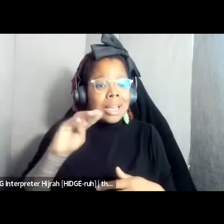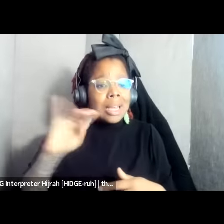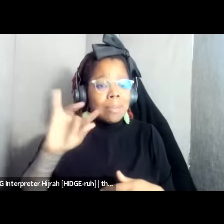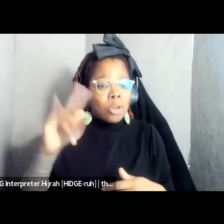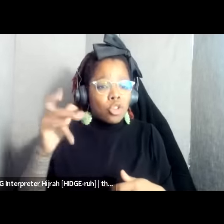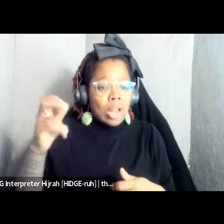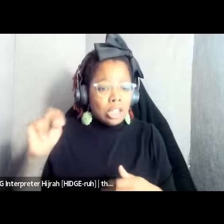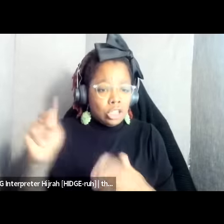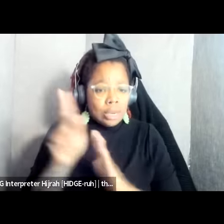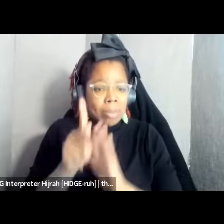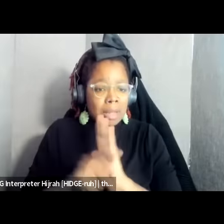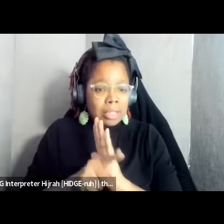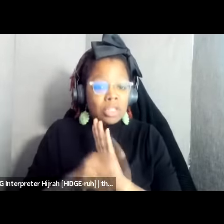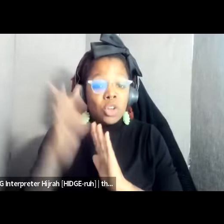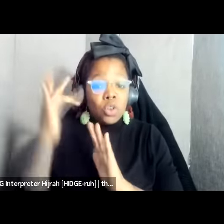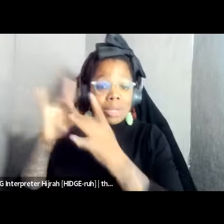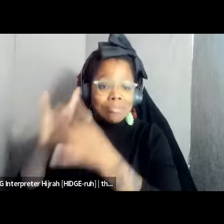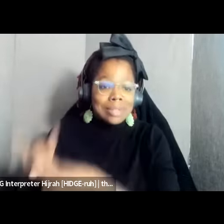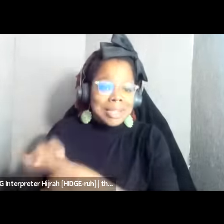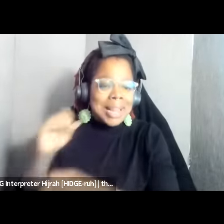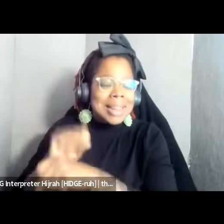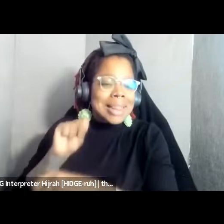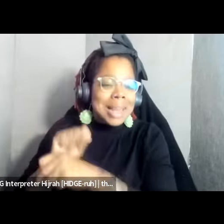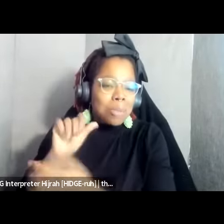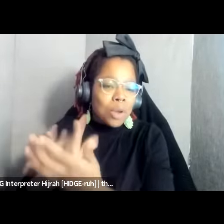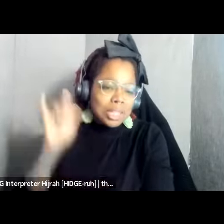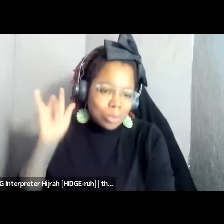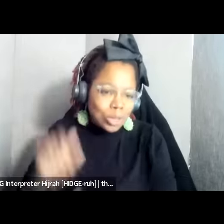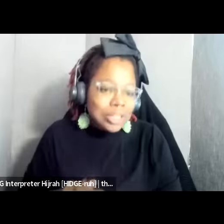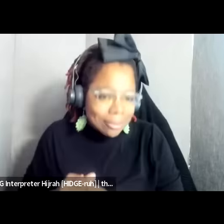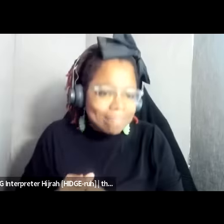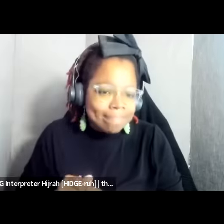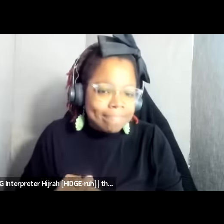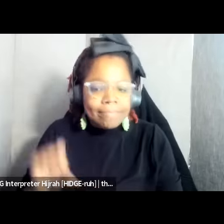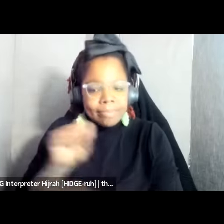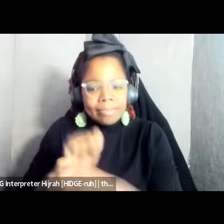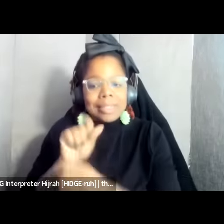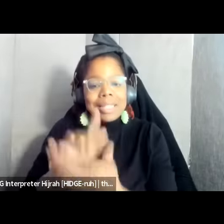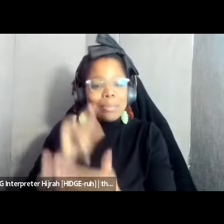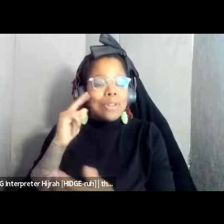because it's rooted in labor exploitation and the labor exploitation of women in particular